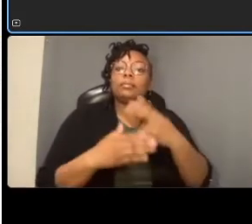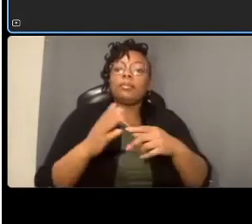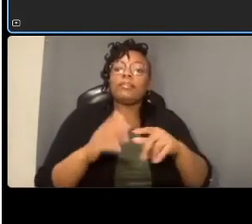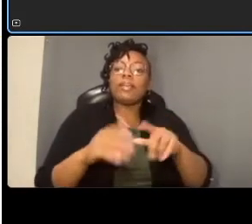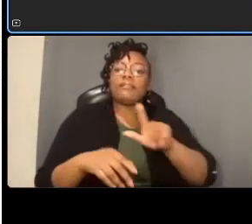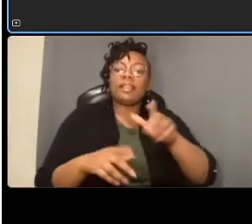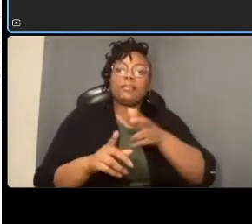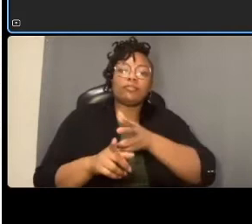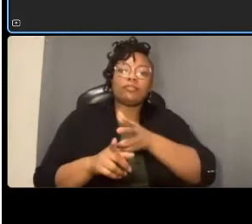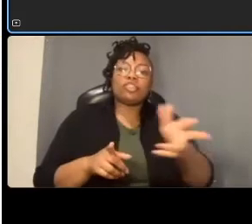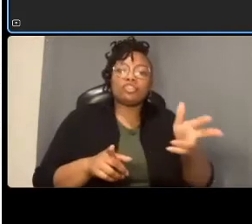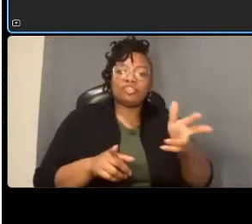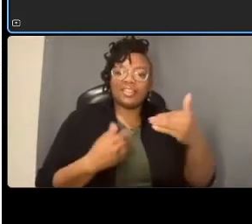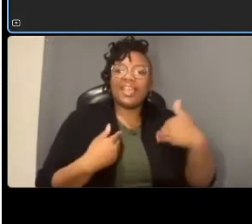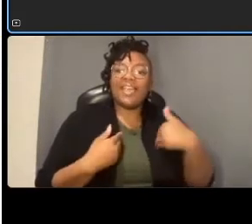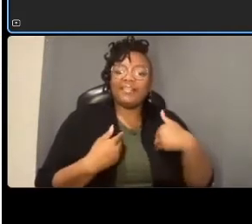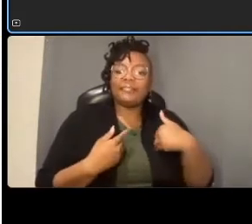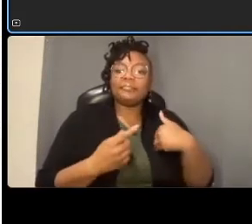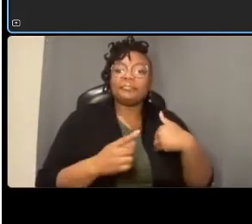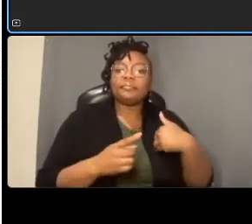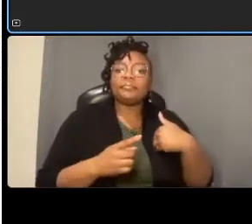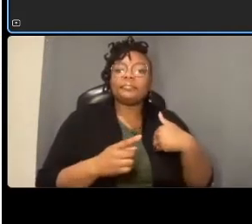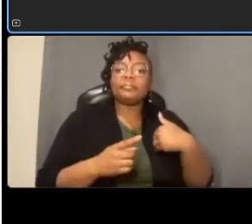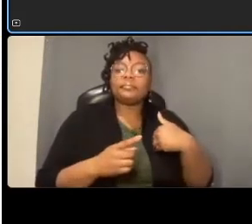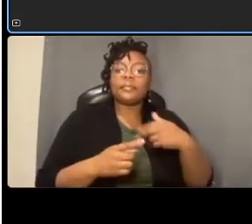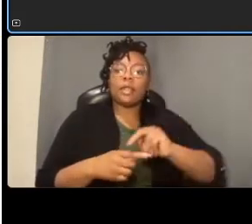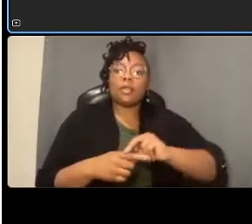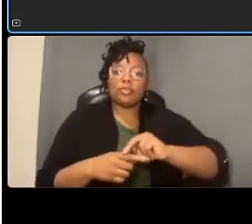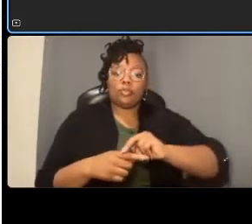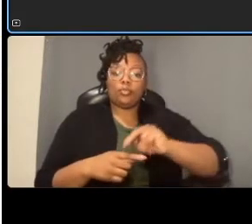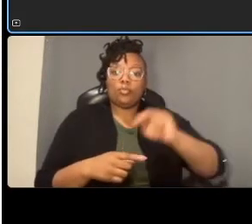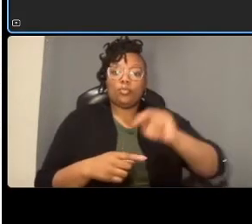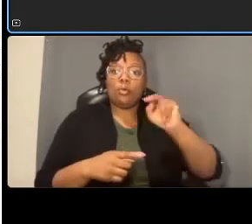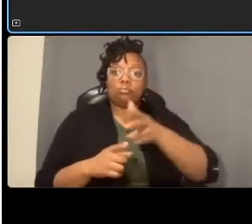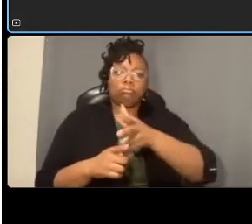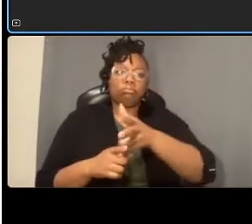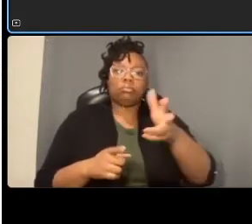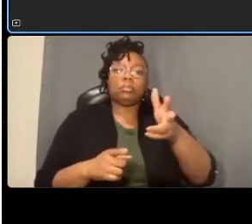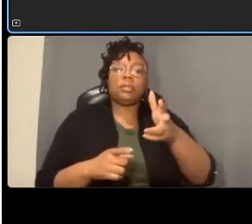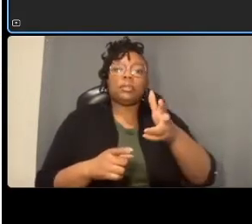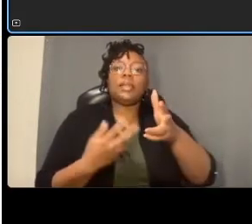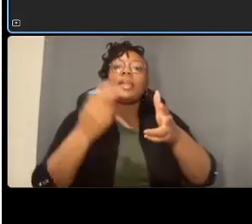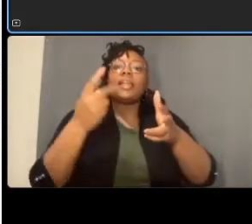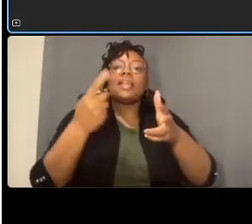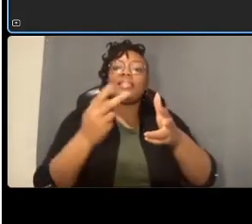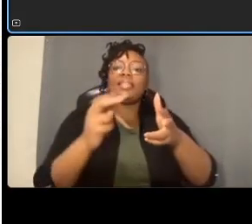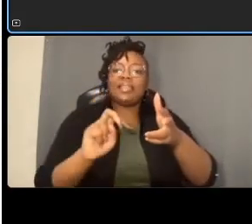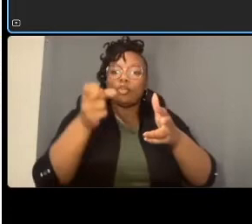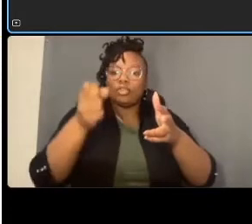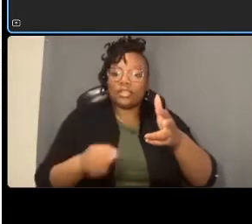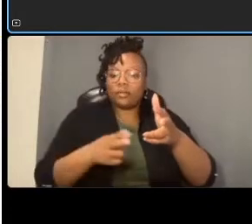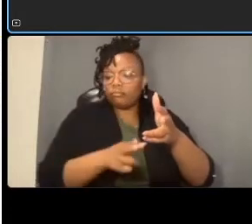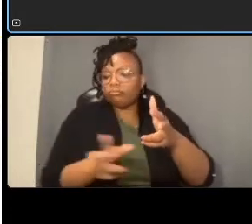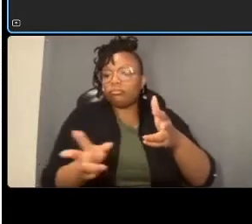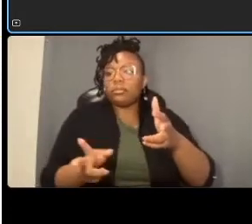northbound approach and then also on the southbound approach at calvert right turn on